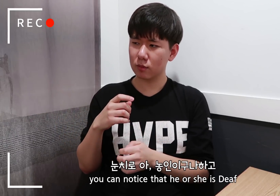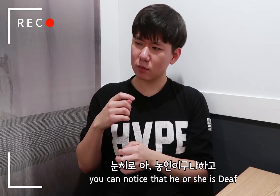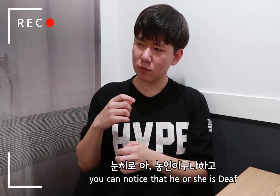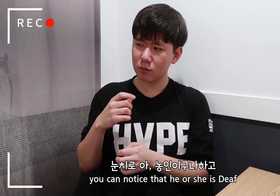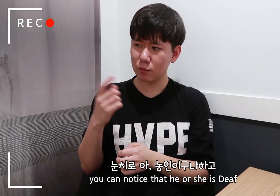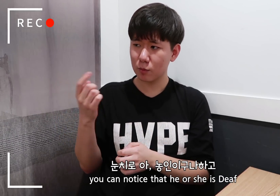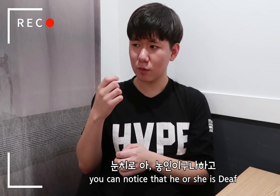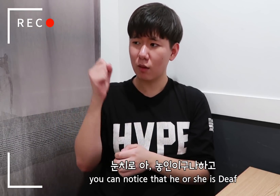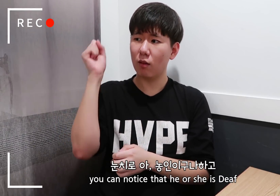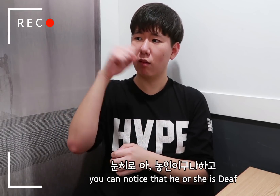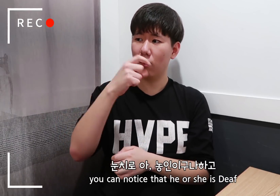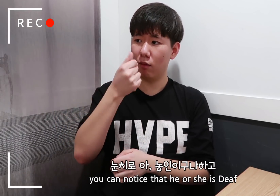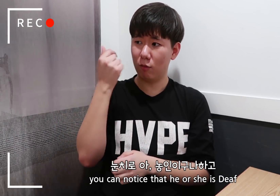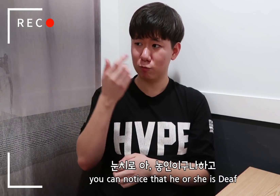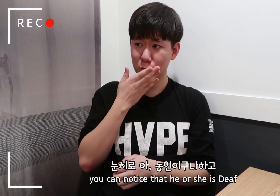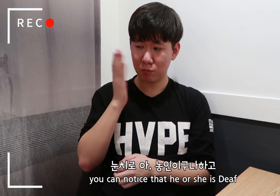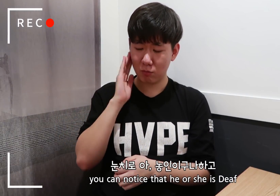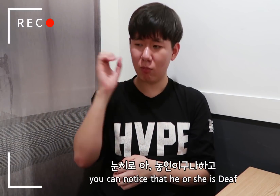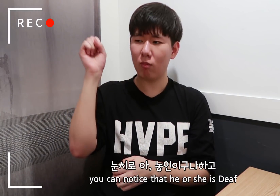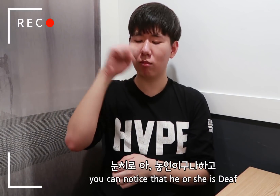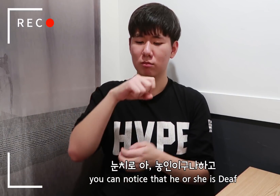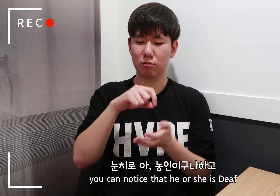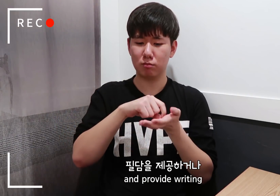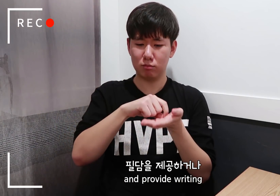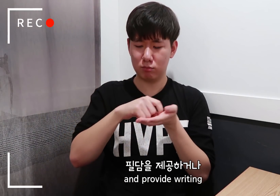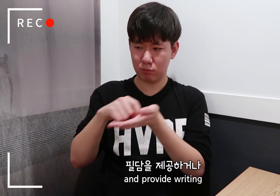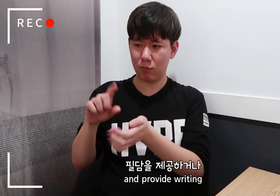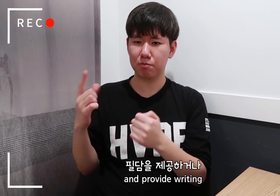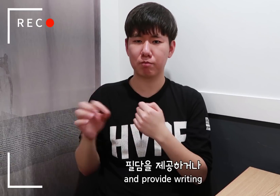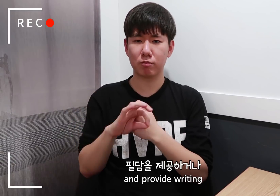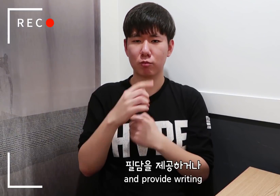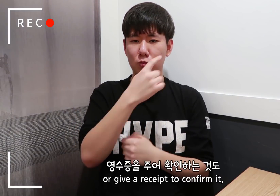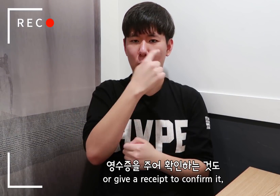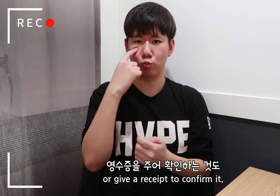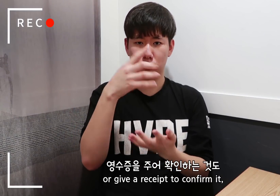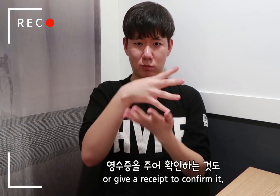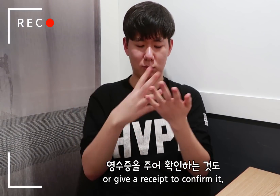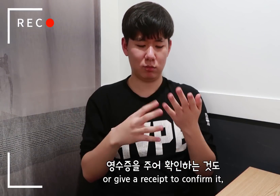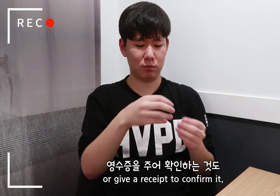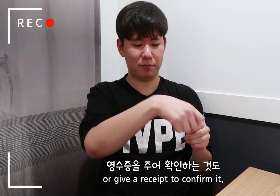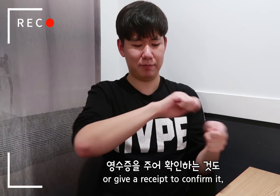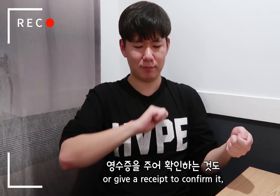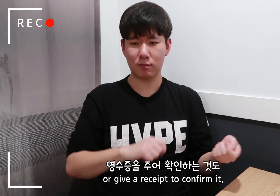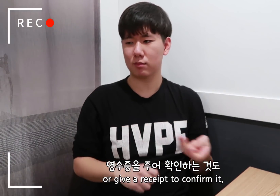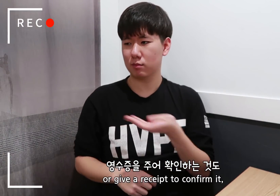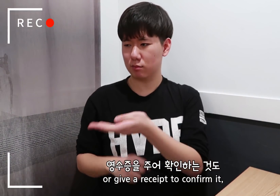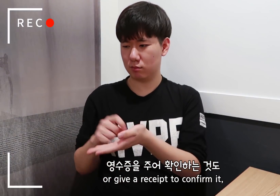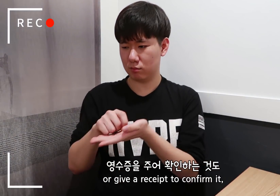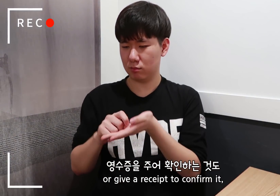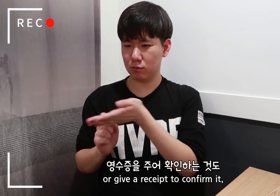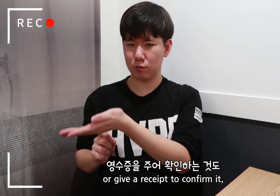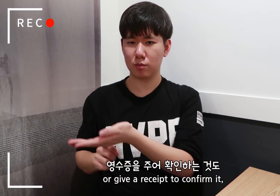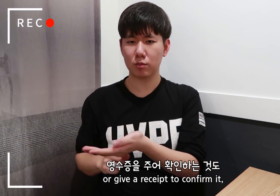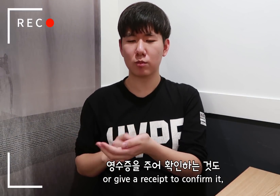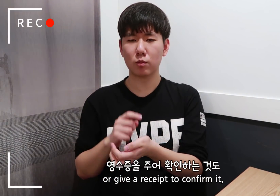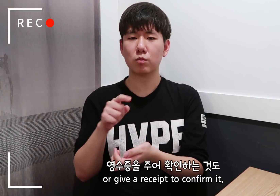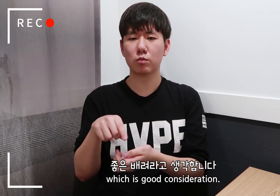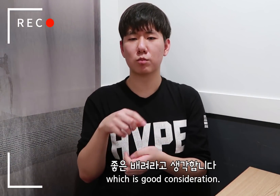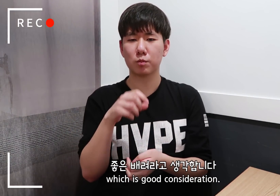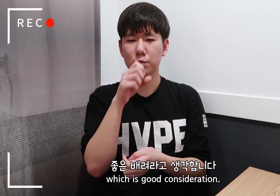you can notice that he or she is Deaf and provide writing or give a receipt to confirm it,